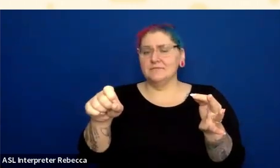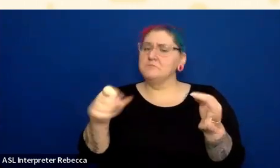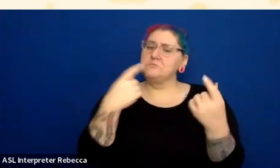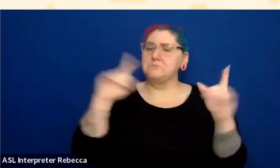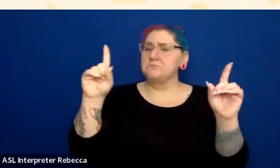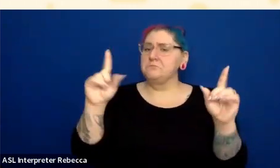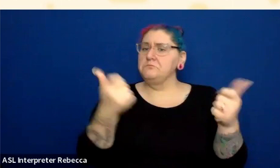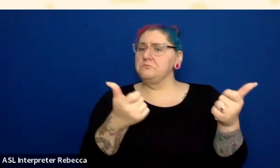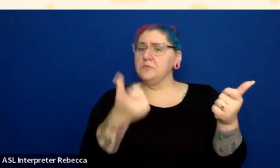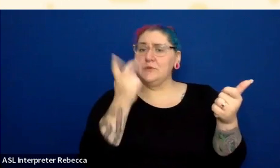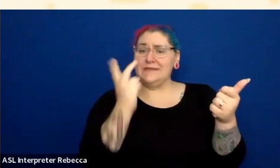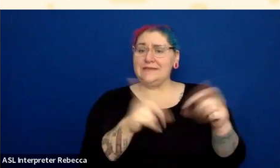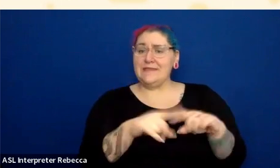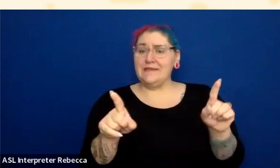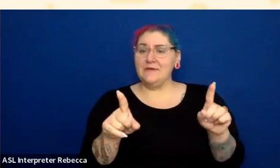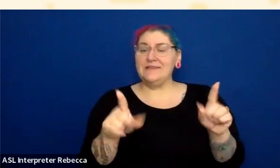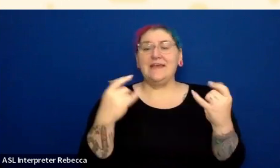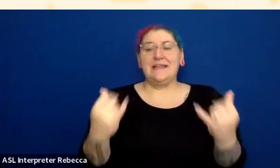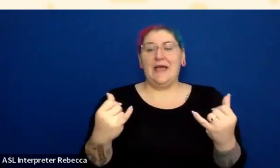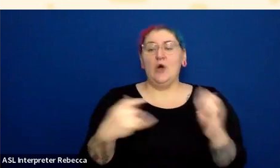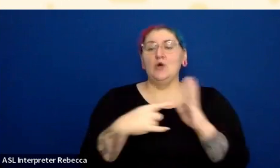You now have distinguished your links using more than just color.